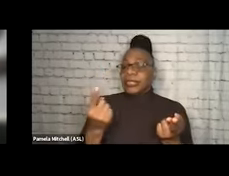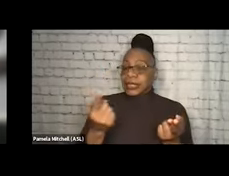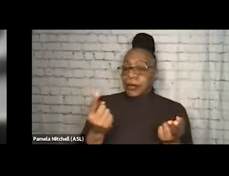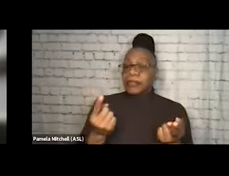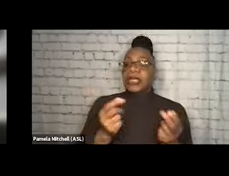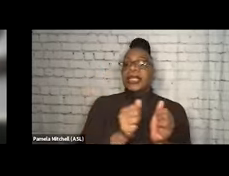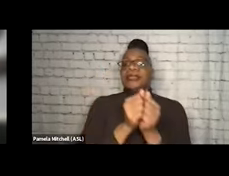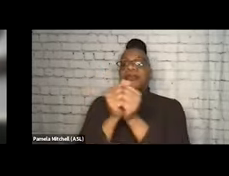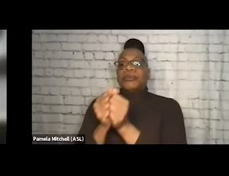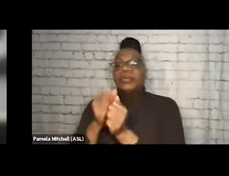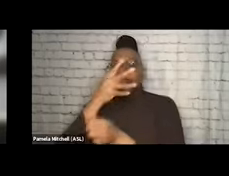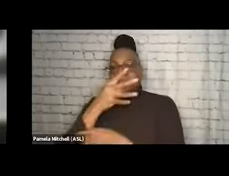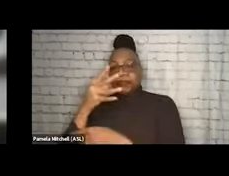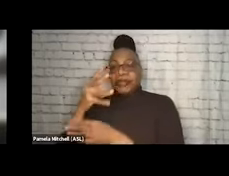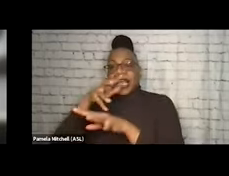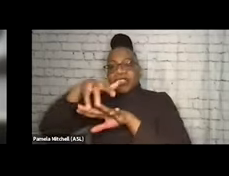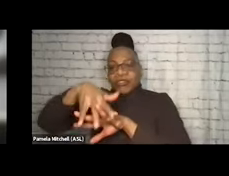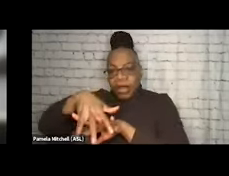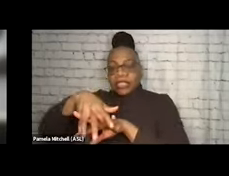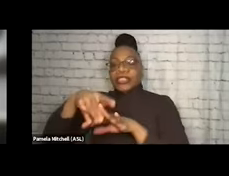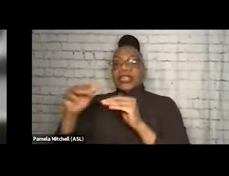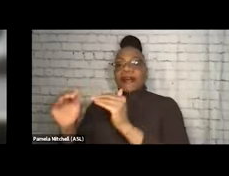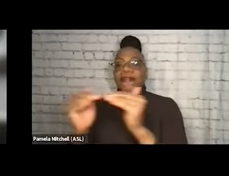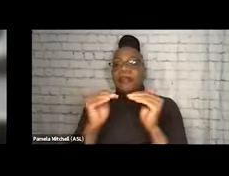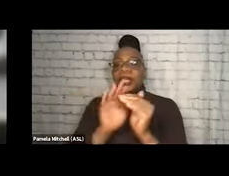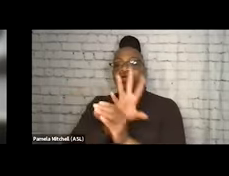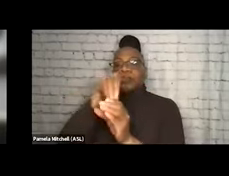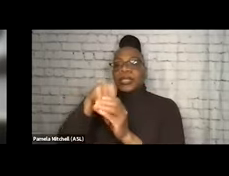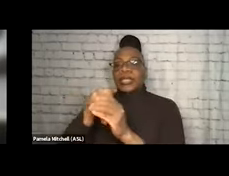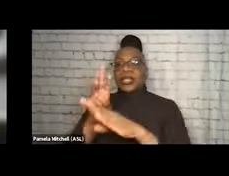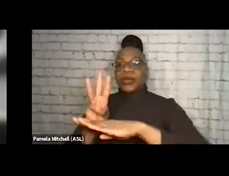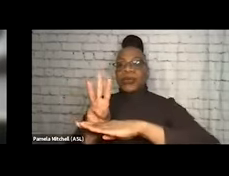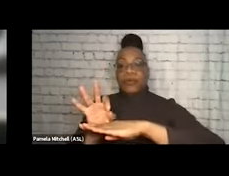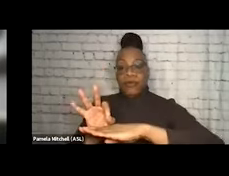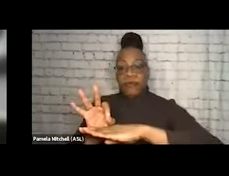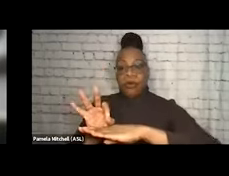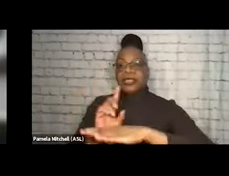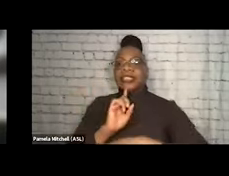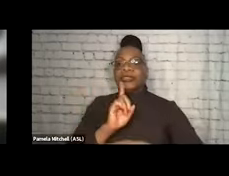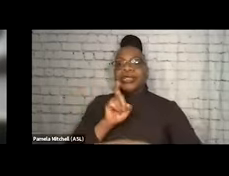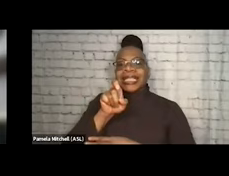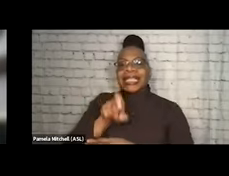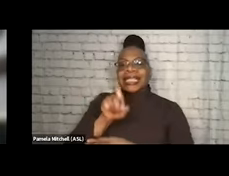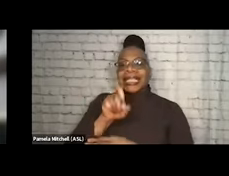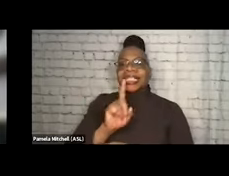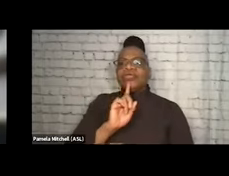the integration of peers in the workforce is really the need to define their roles.